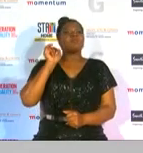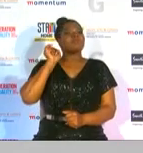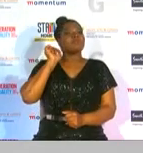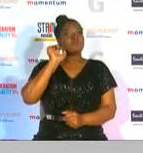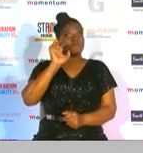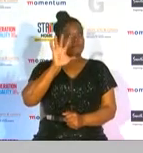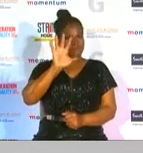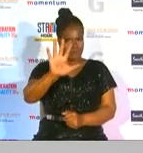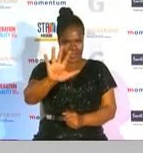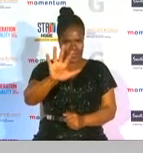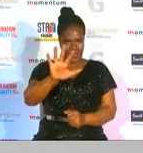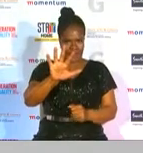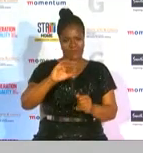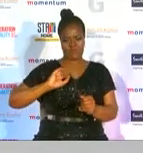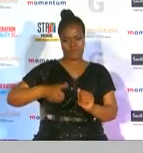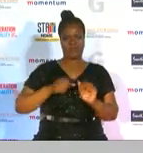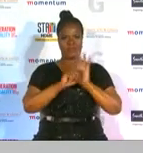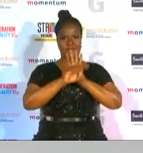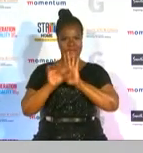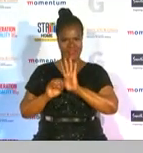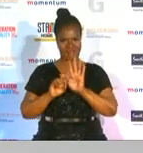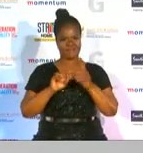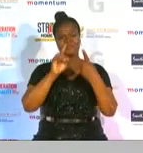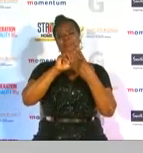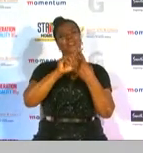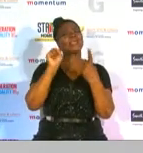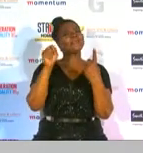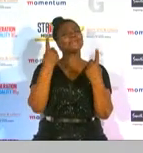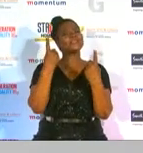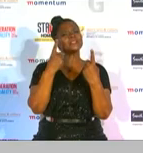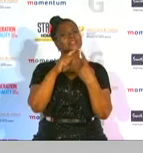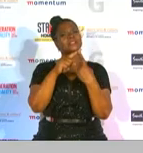women in media categories the first media award honors women in pr